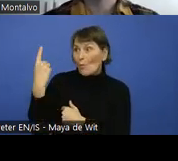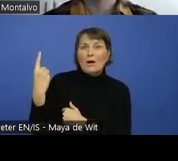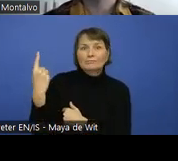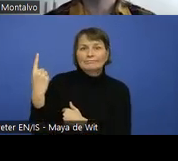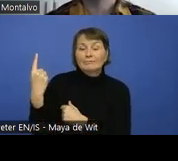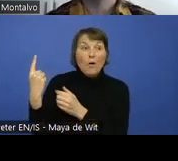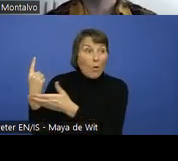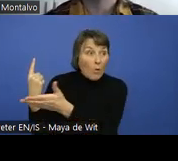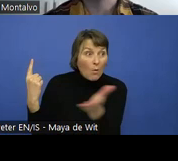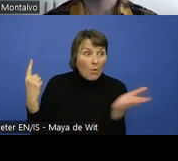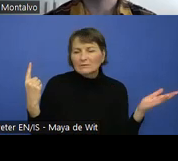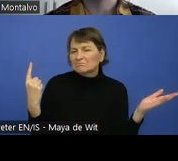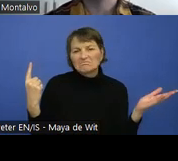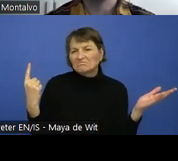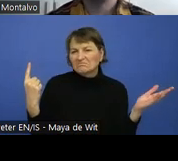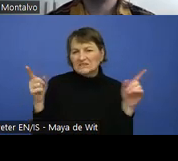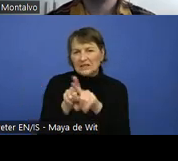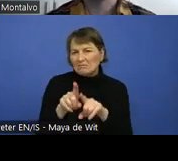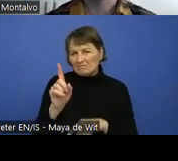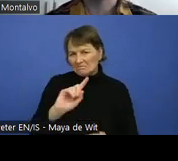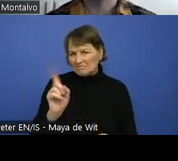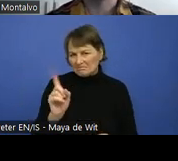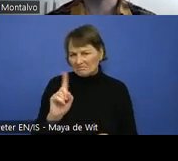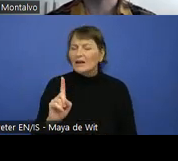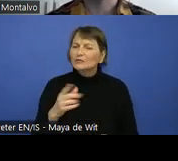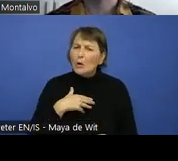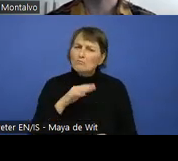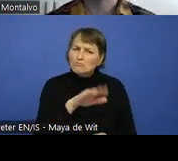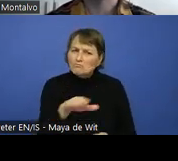So we always encourage people to explore the different range of disabilities.